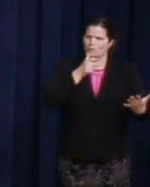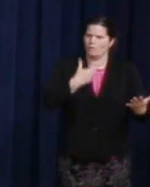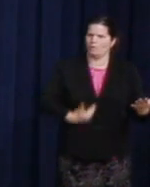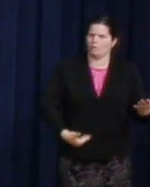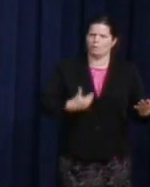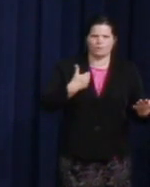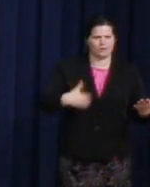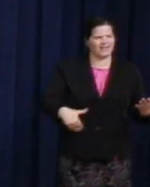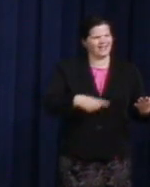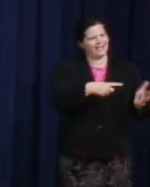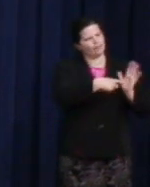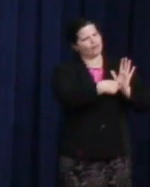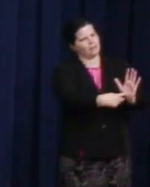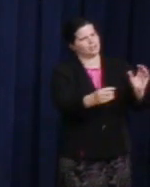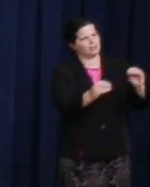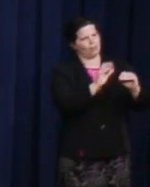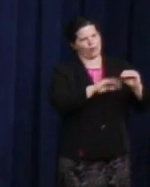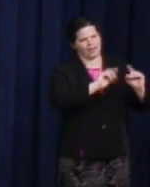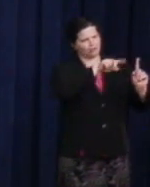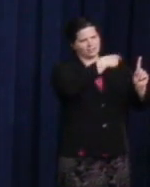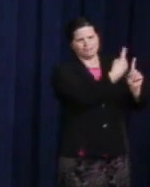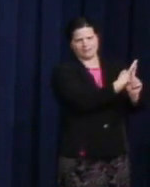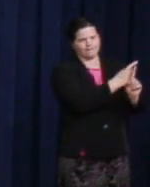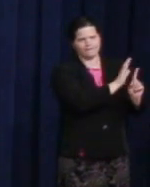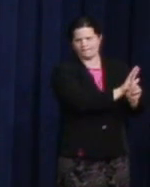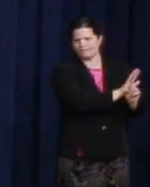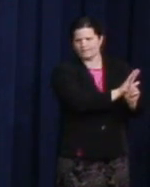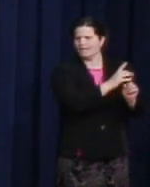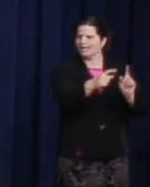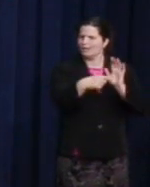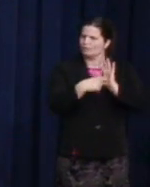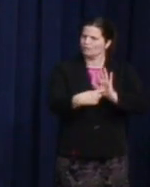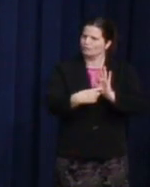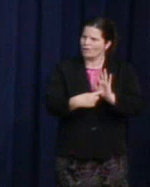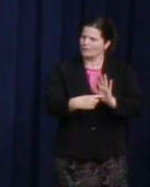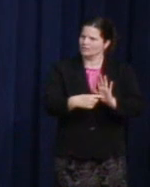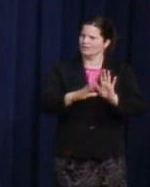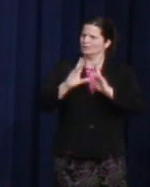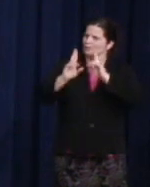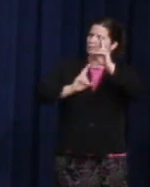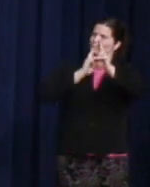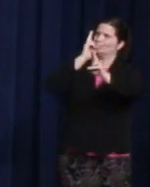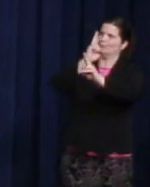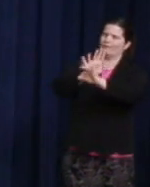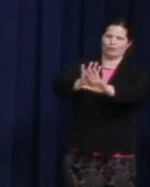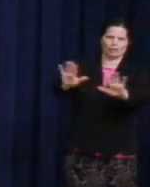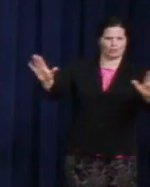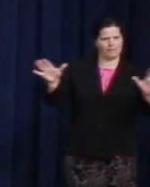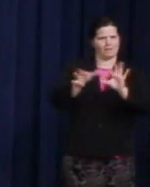He's come to represent a universal beacon that powerfully transcends language, continents, and cultures.